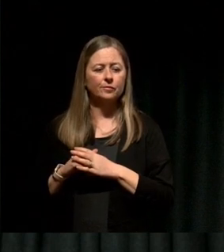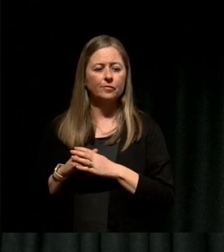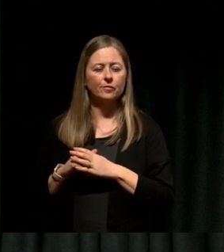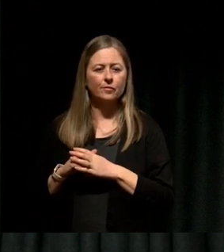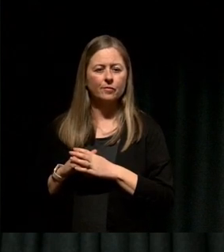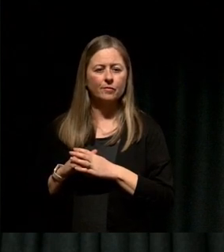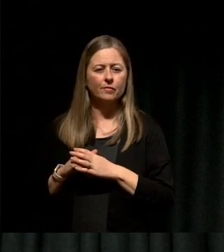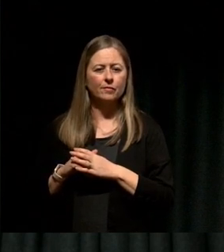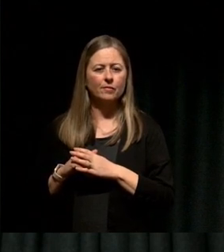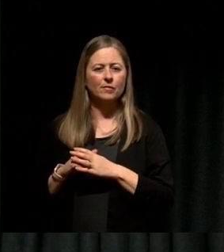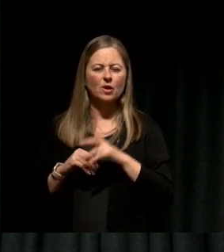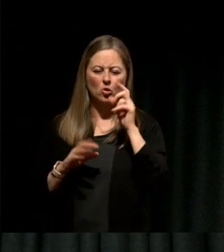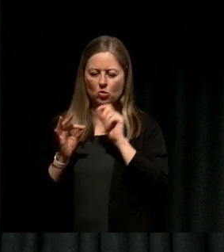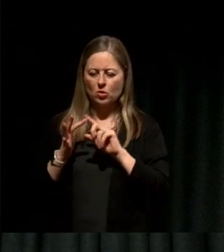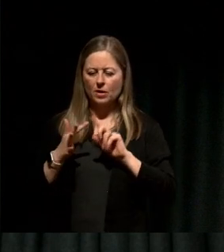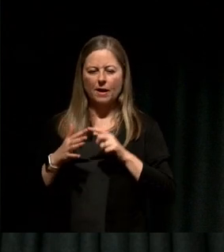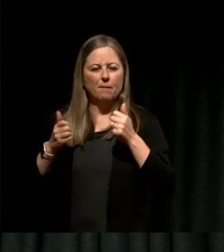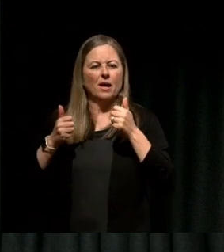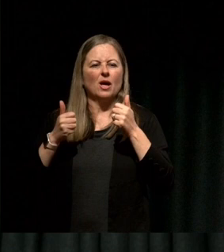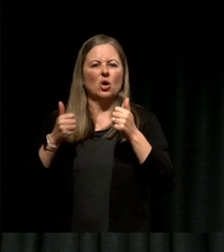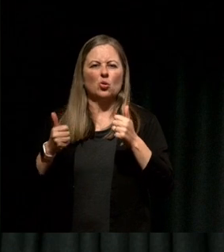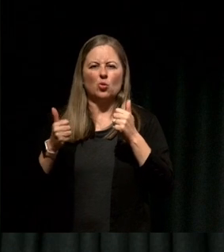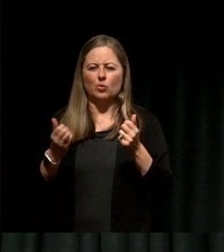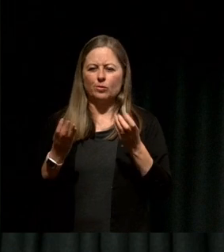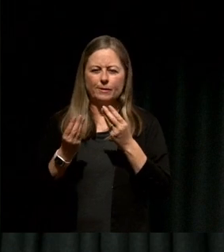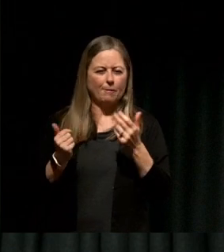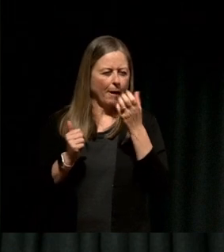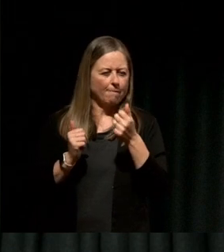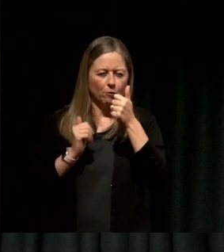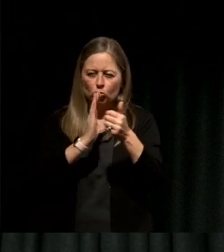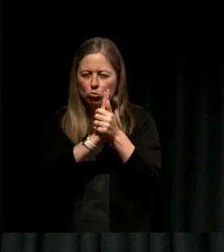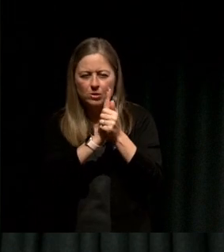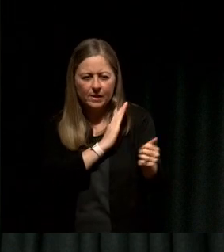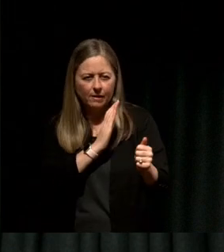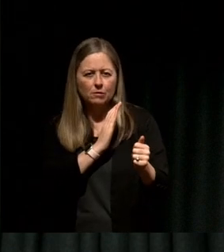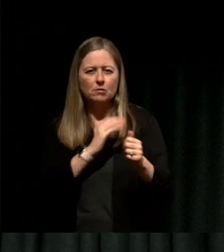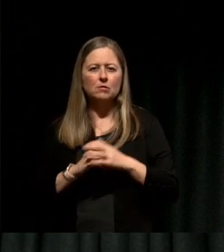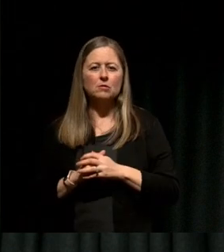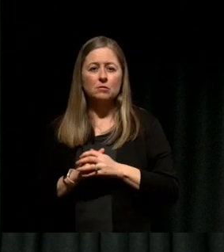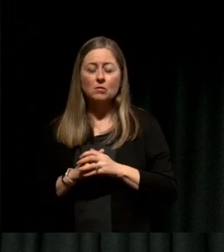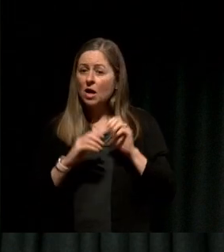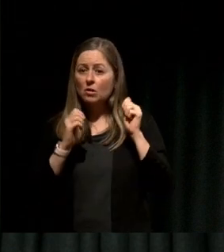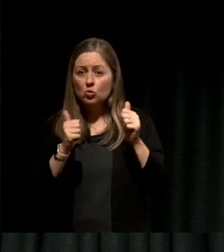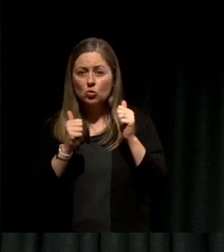good at something, that being good at something is okay, and that being excellent at something is better.